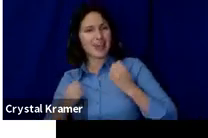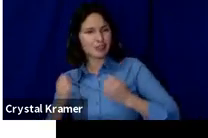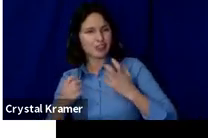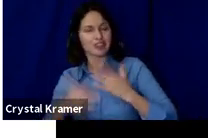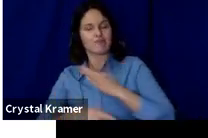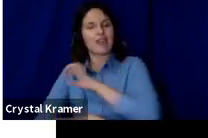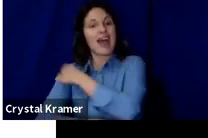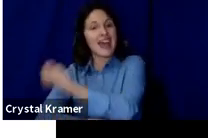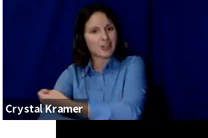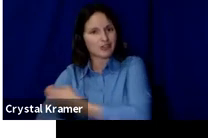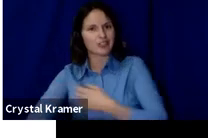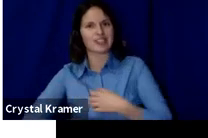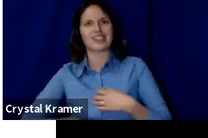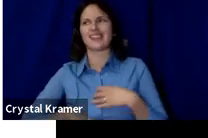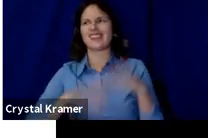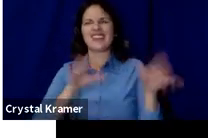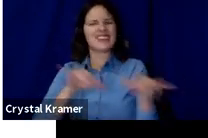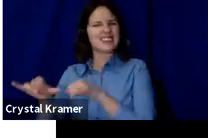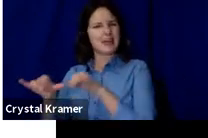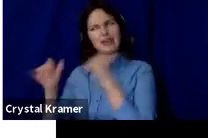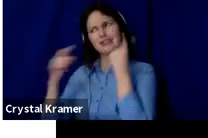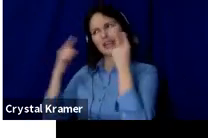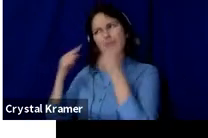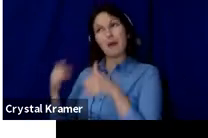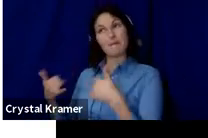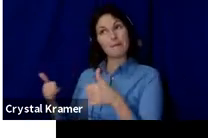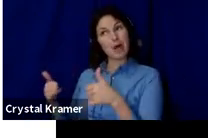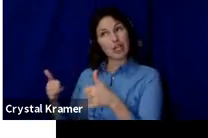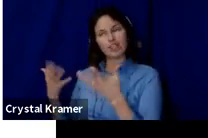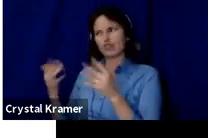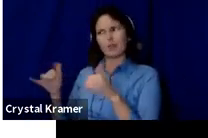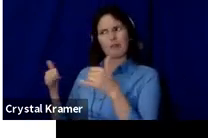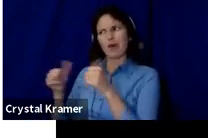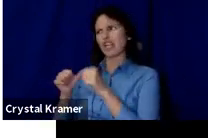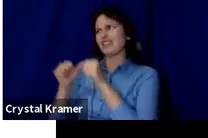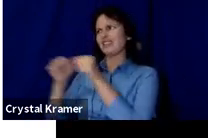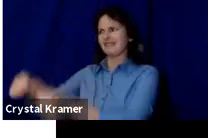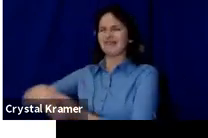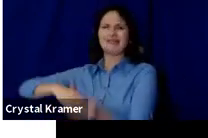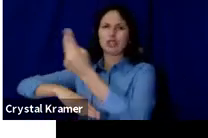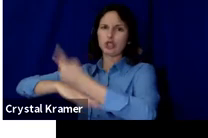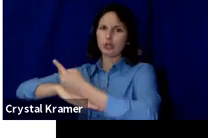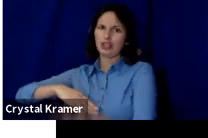want a party that lasts days. People get tired.